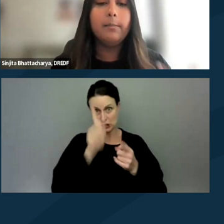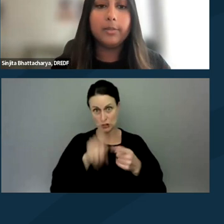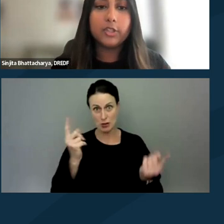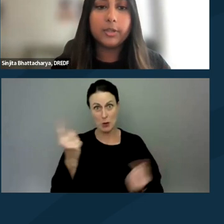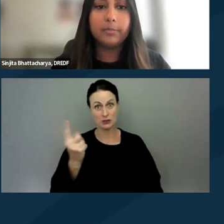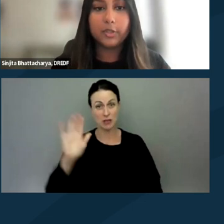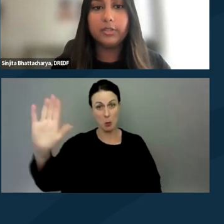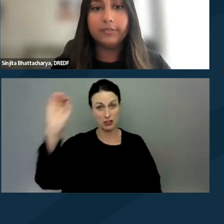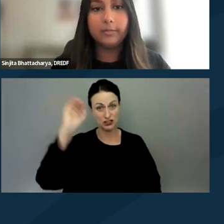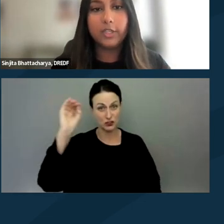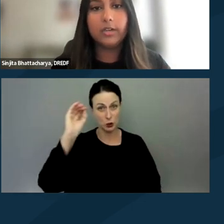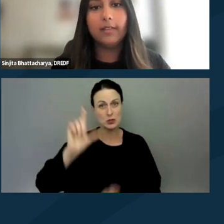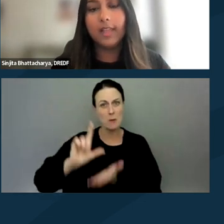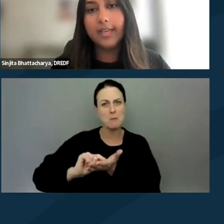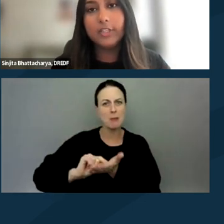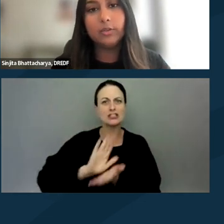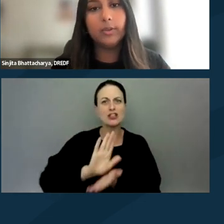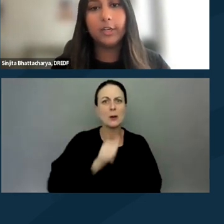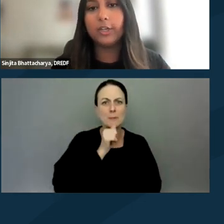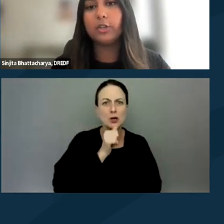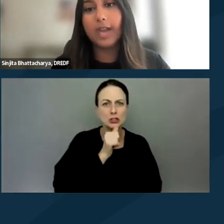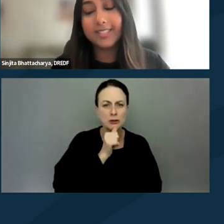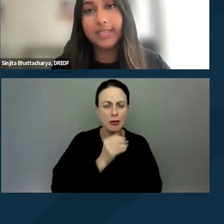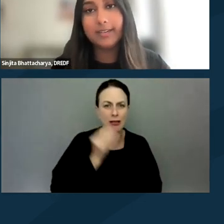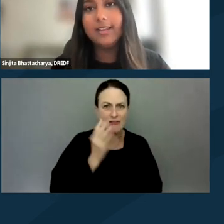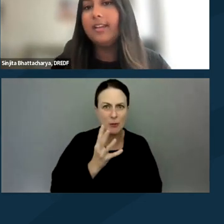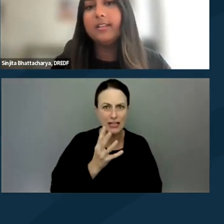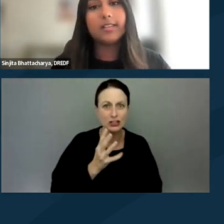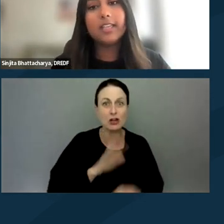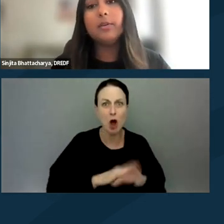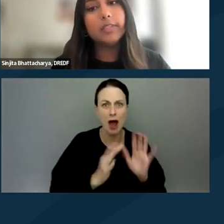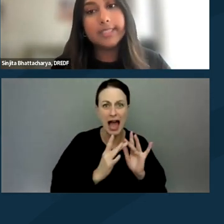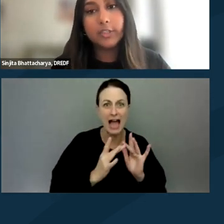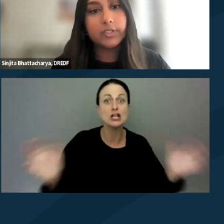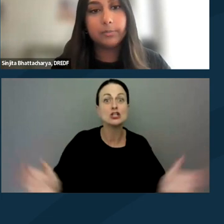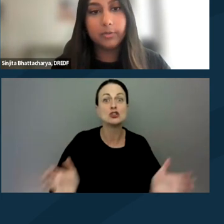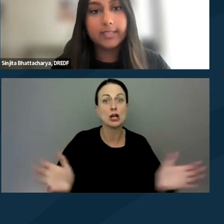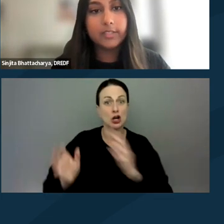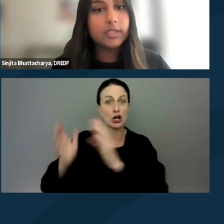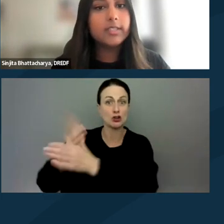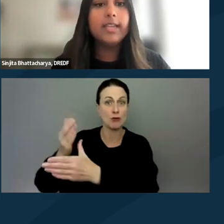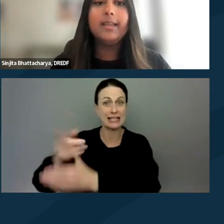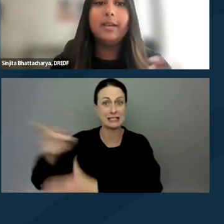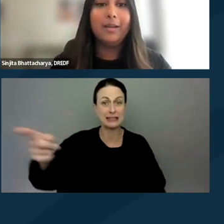publish their personal information online to encourage harassment. Doxxing can be really dangerous to protestors